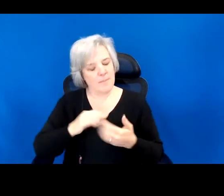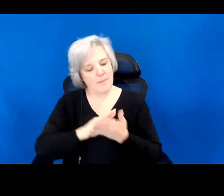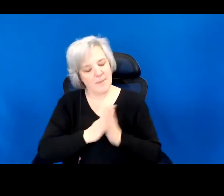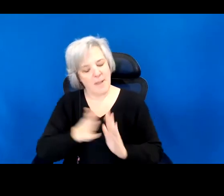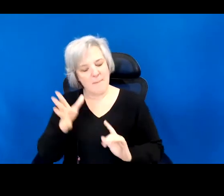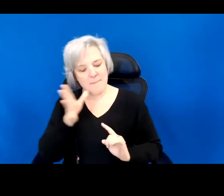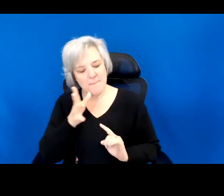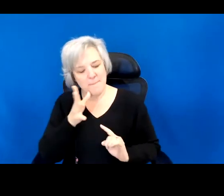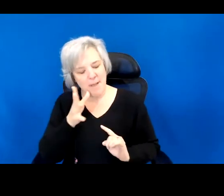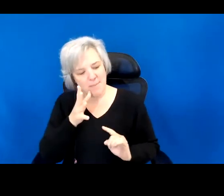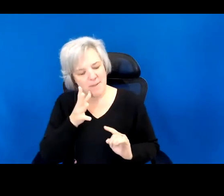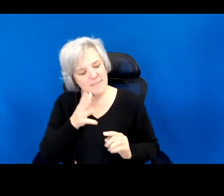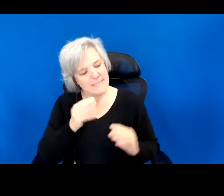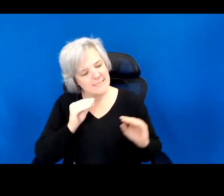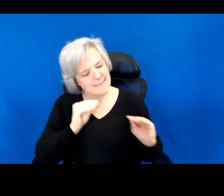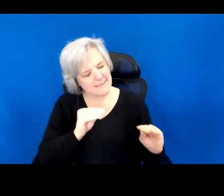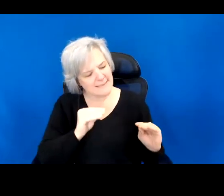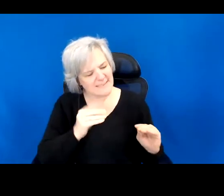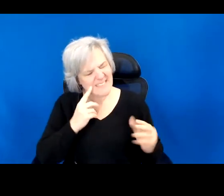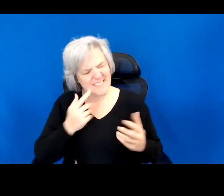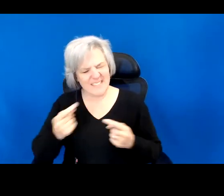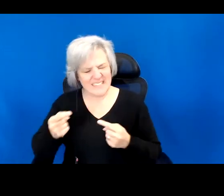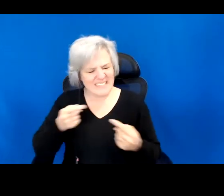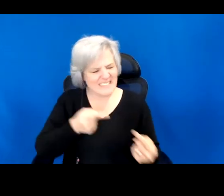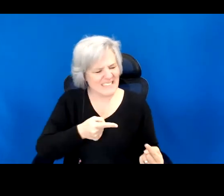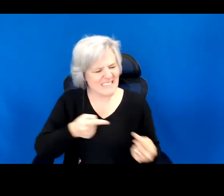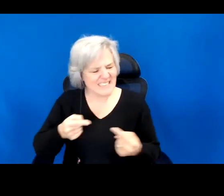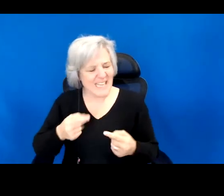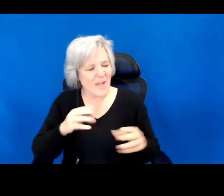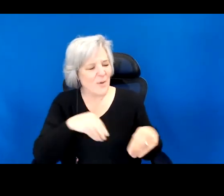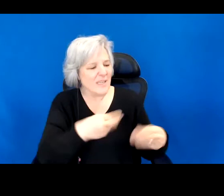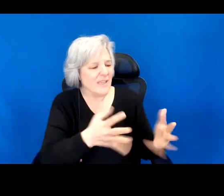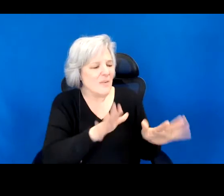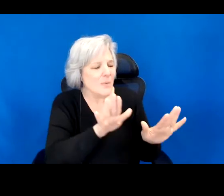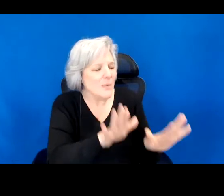is an infinite toggle between wanting to make you feel safe, and needing you to know that